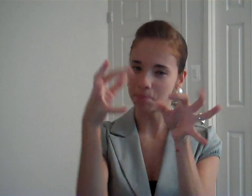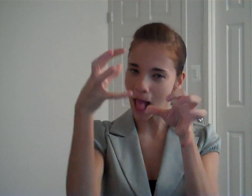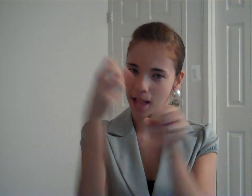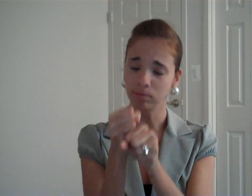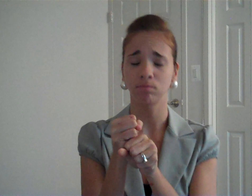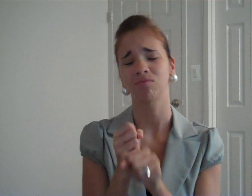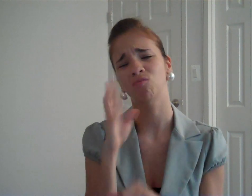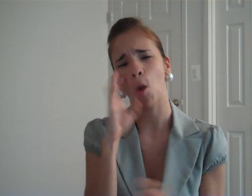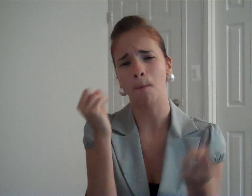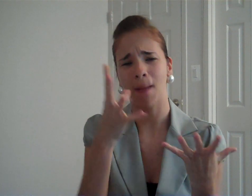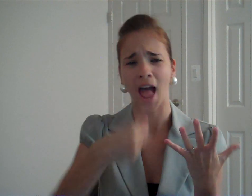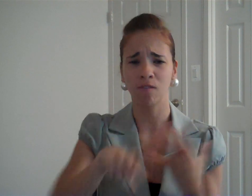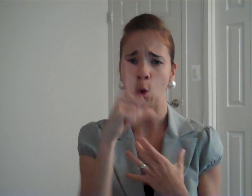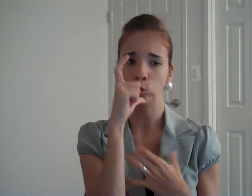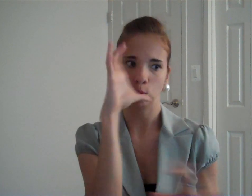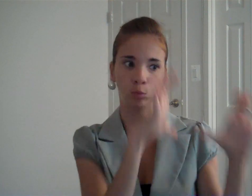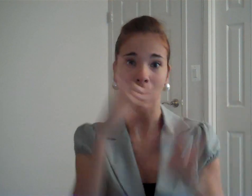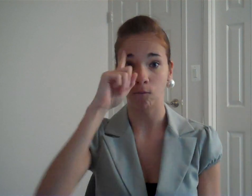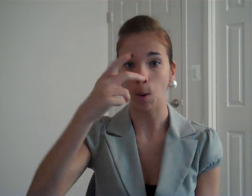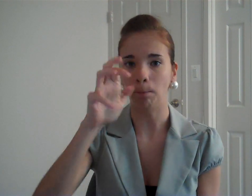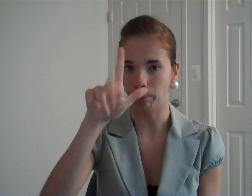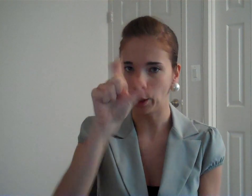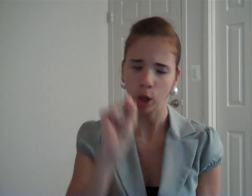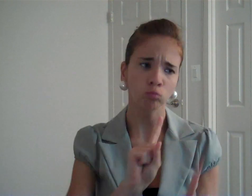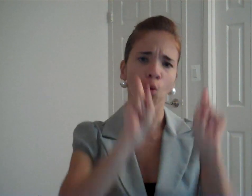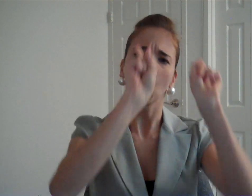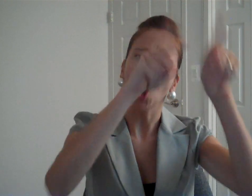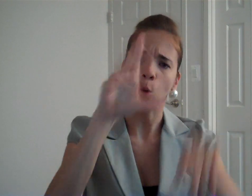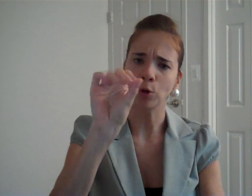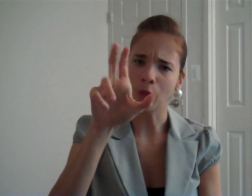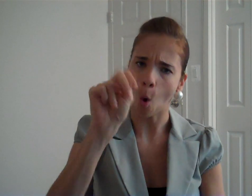Many people go out to search for the pearls in the ocean,